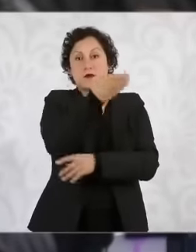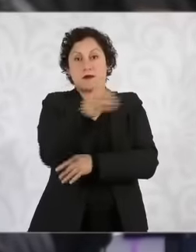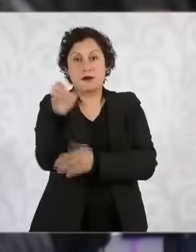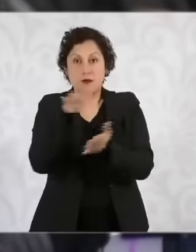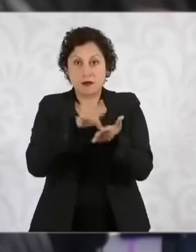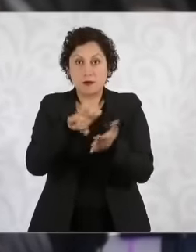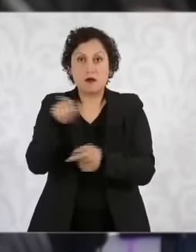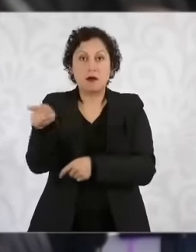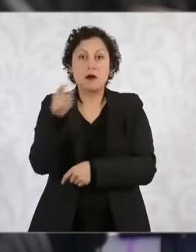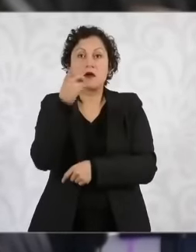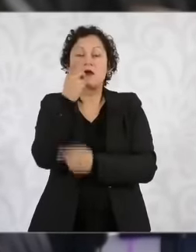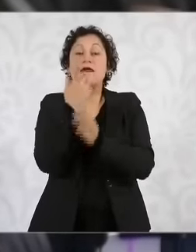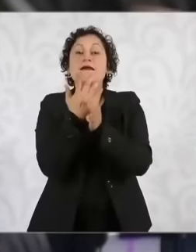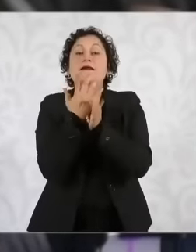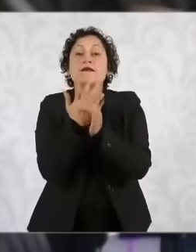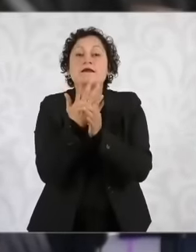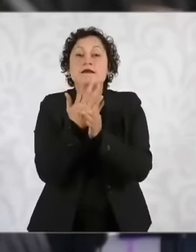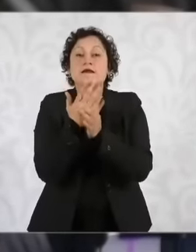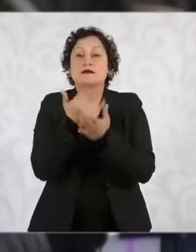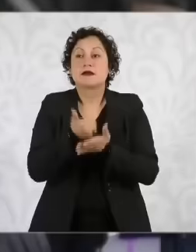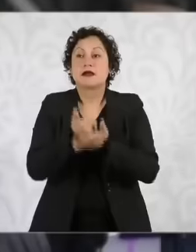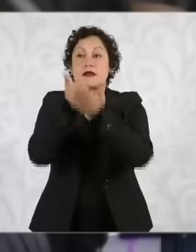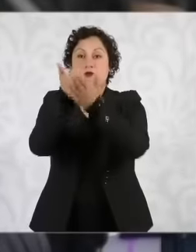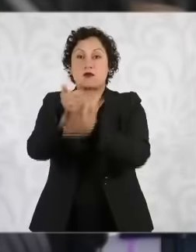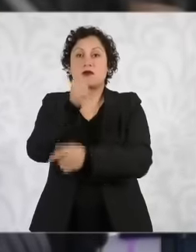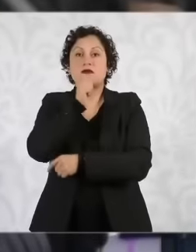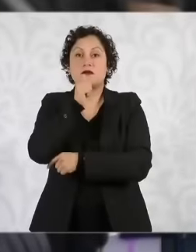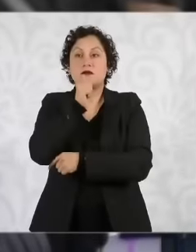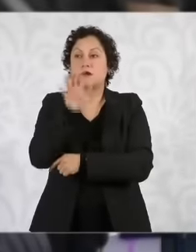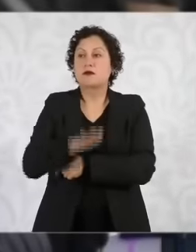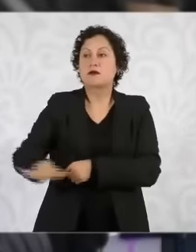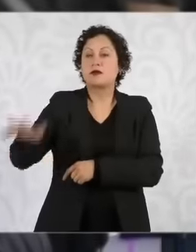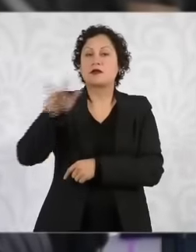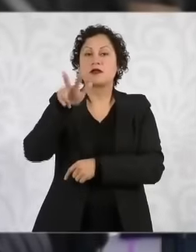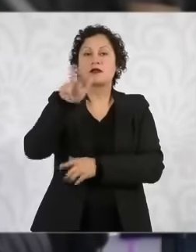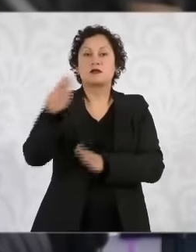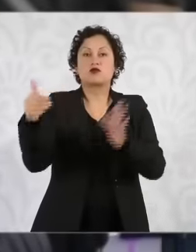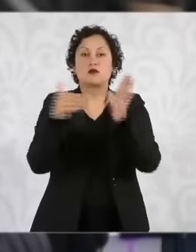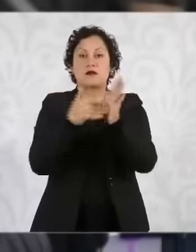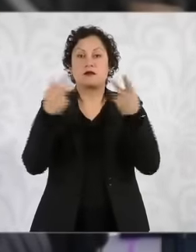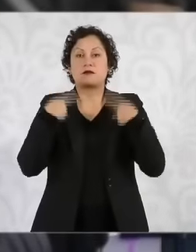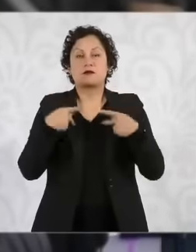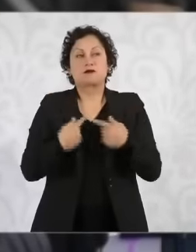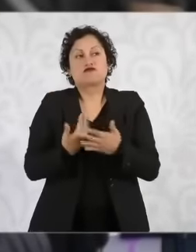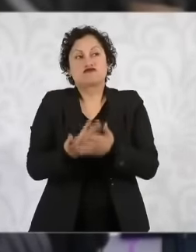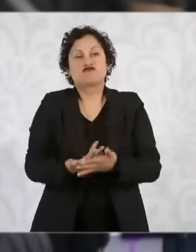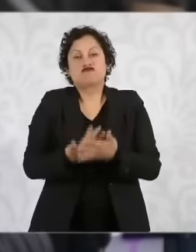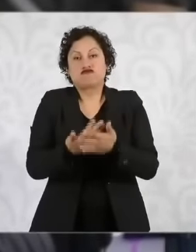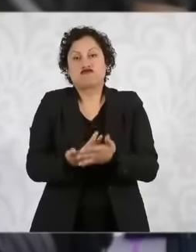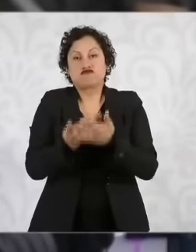which is about 18,000 beneficiaries. and they want to know if they can expect the support soon or should